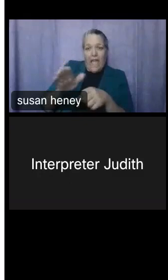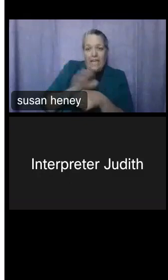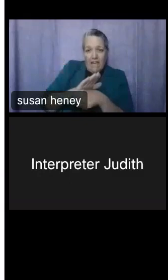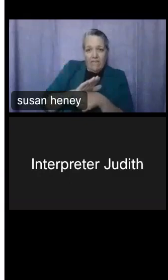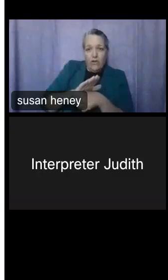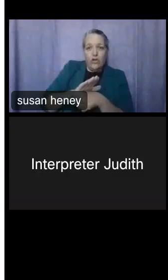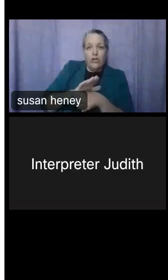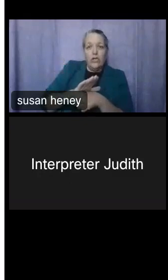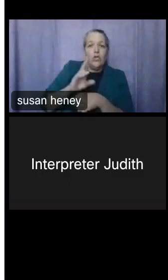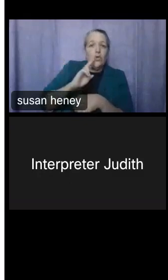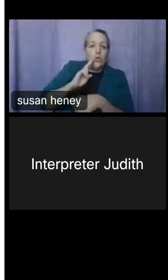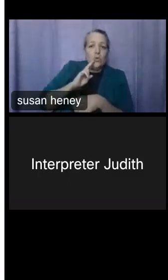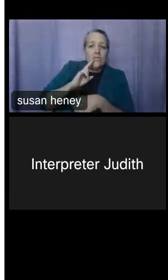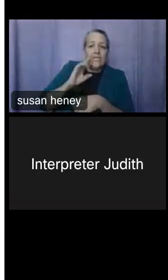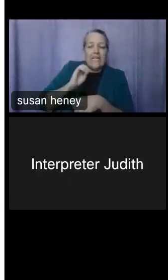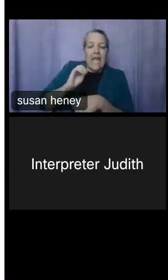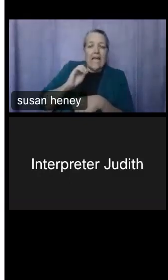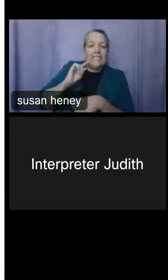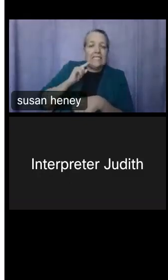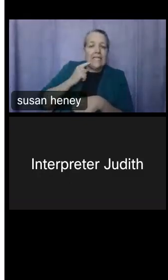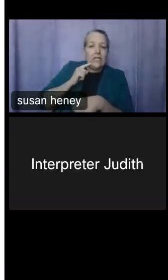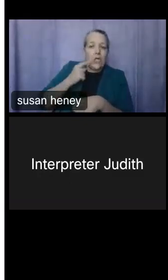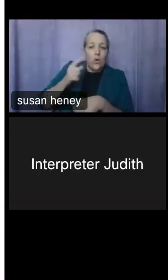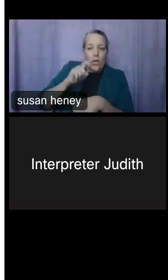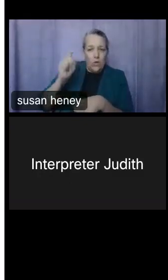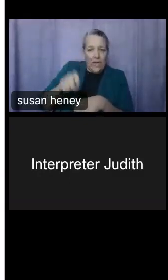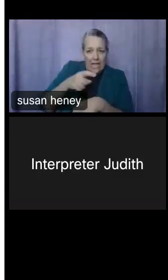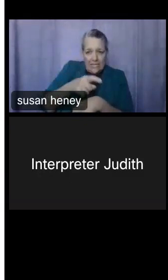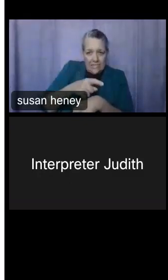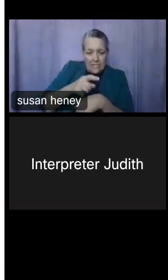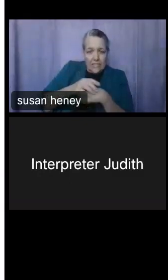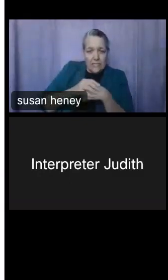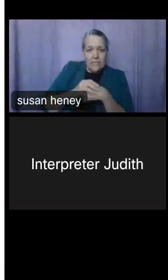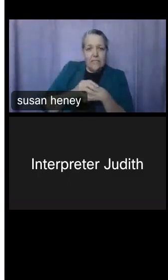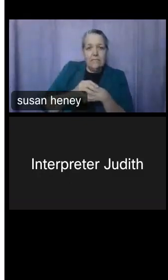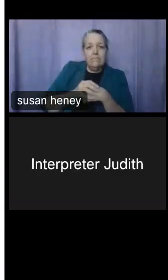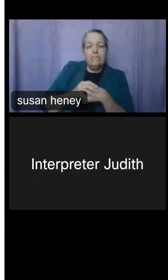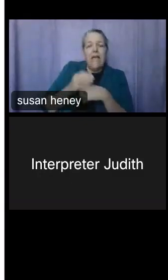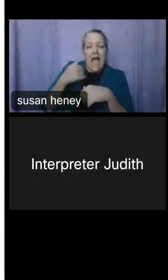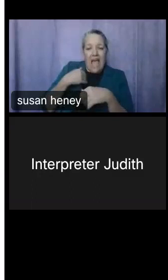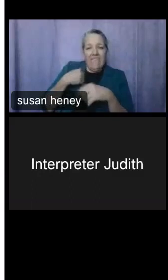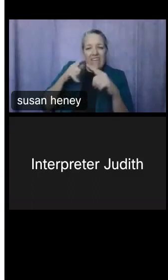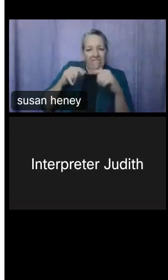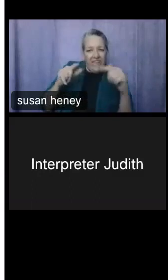to that, I worked on decennial census, and I've had other roles within the Census Bureau.